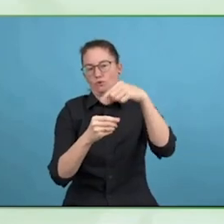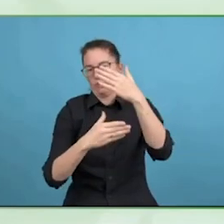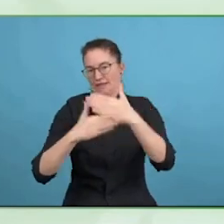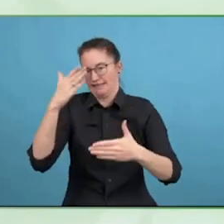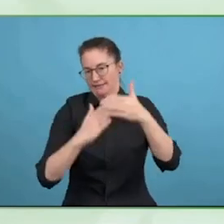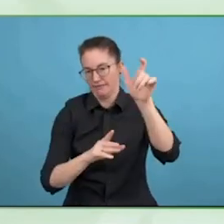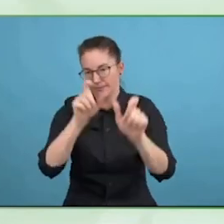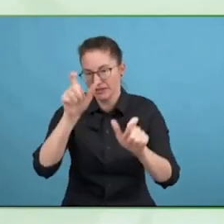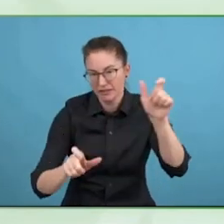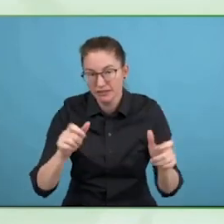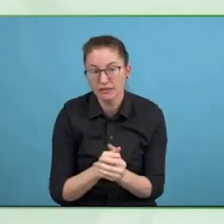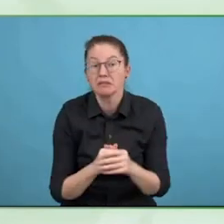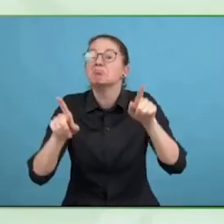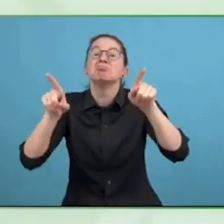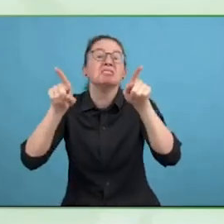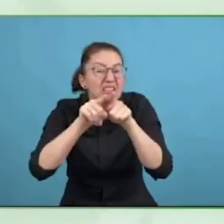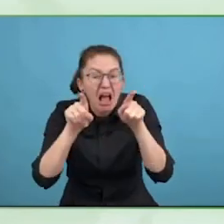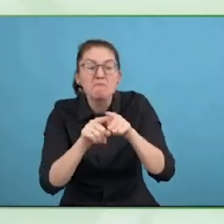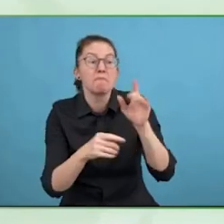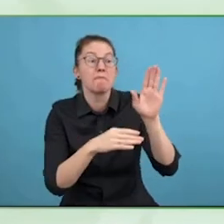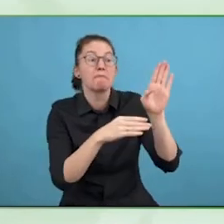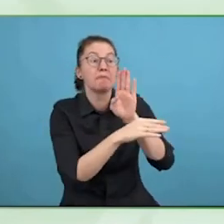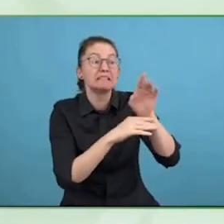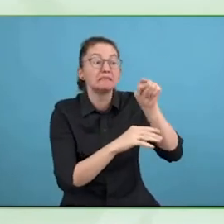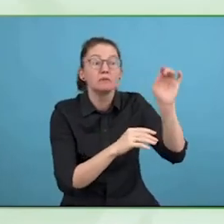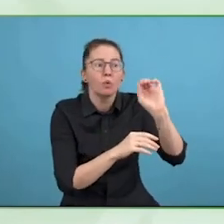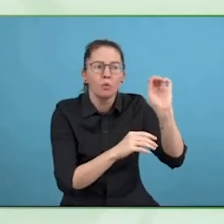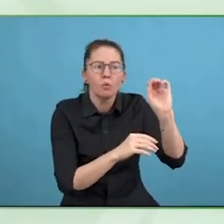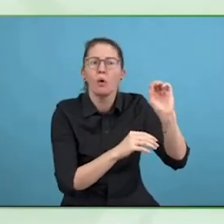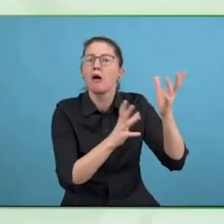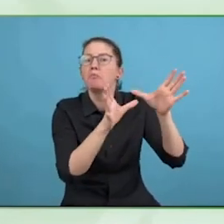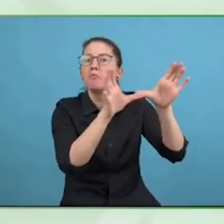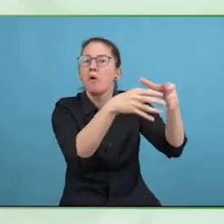Sign a charter with 10 basic disability inclusion principles.